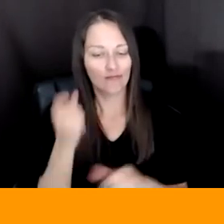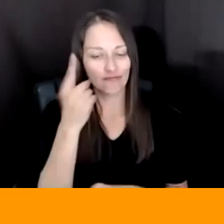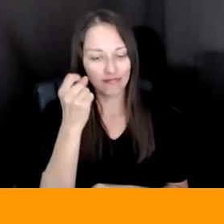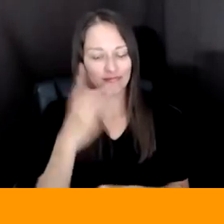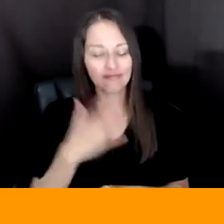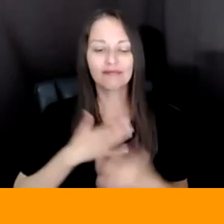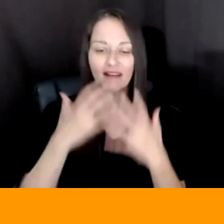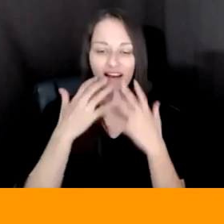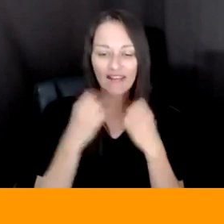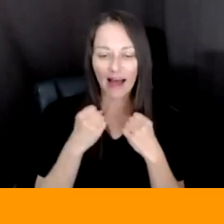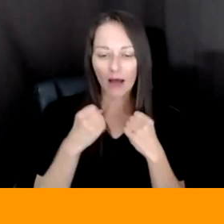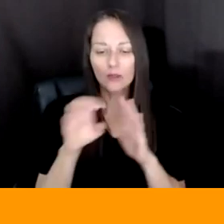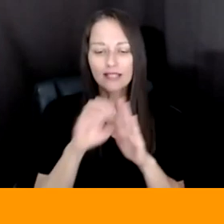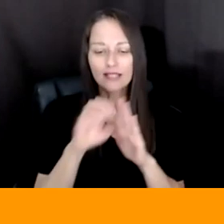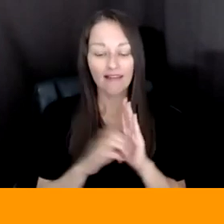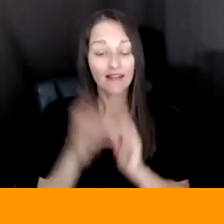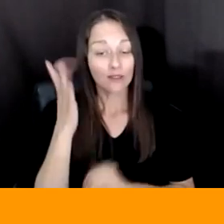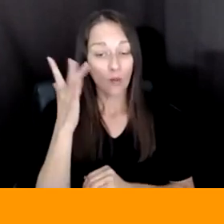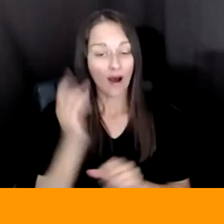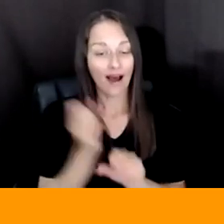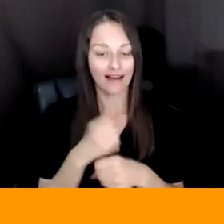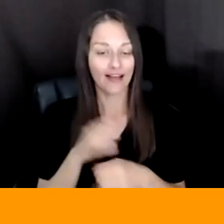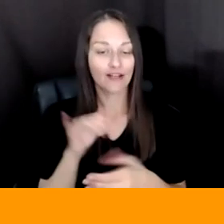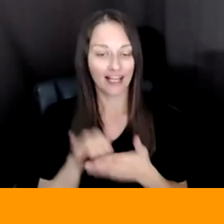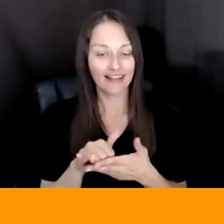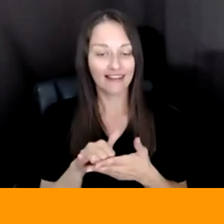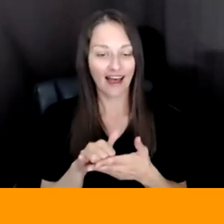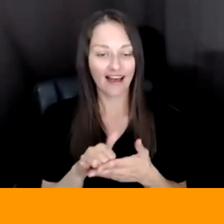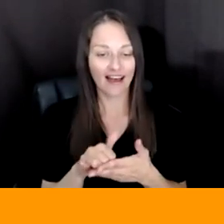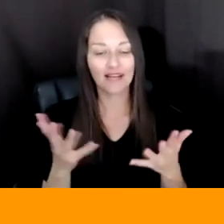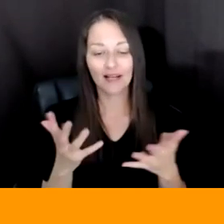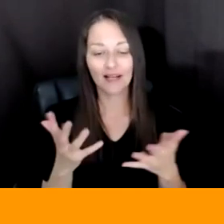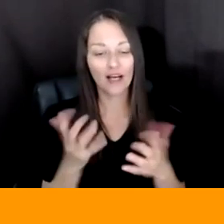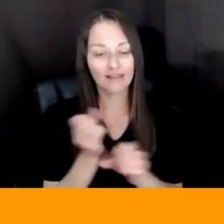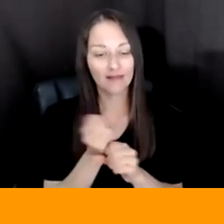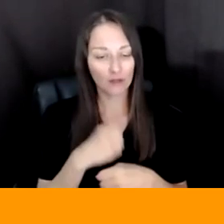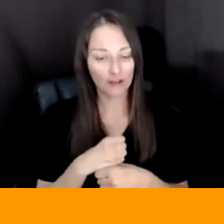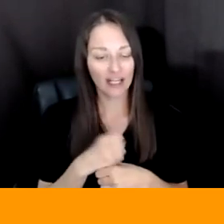AND WHAT INFORMATION I'M CARRYING FORWARD FROM MY ANCESTORS AS WELL. AND THAT WAY ART IS A REALLY